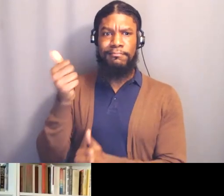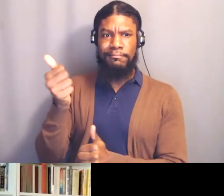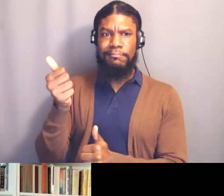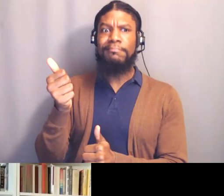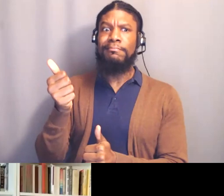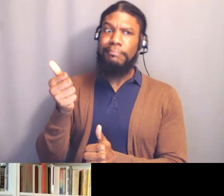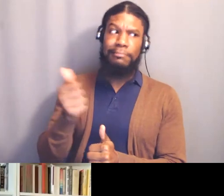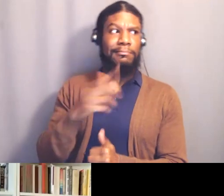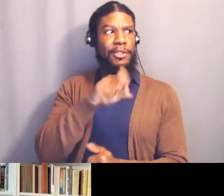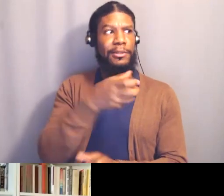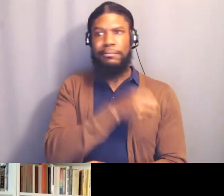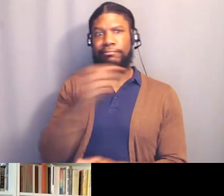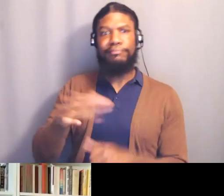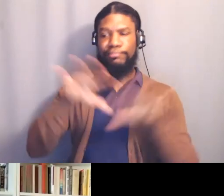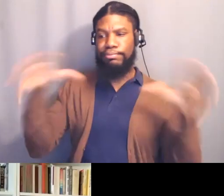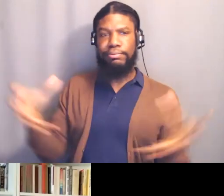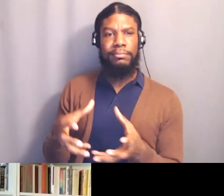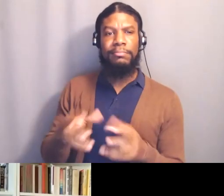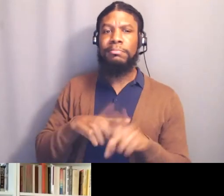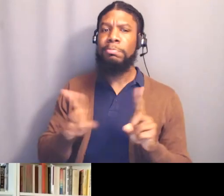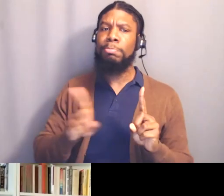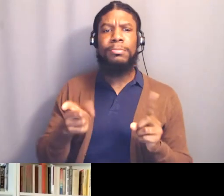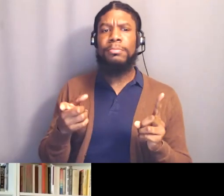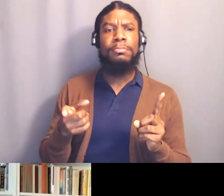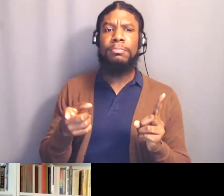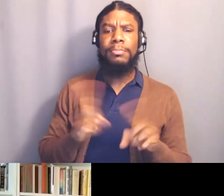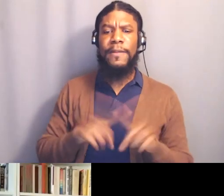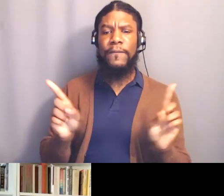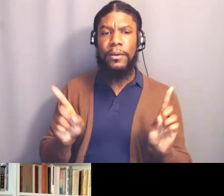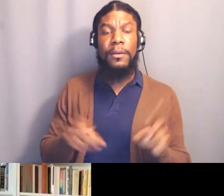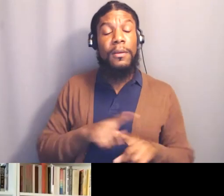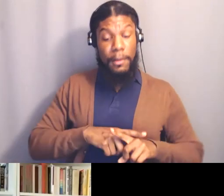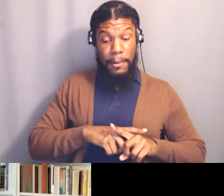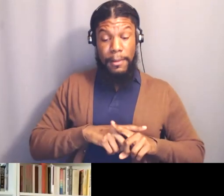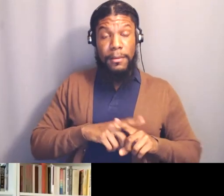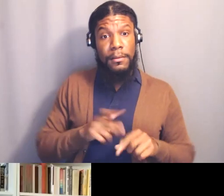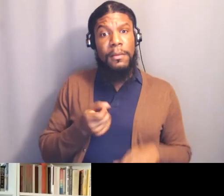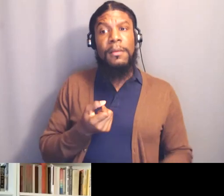and I've uplifted the idea that in the 1100s in Spain,